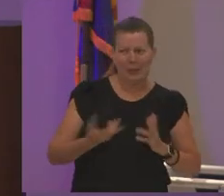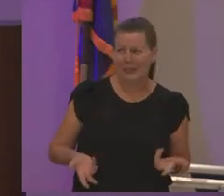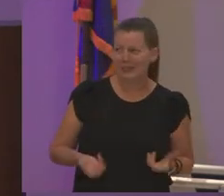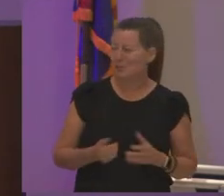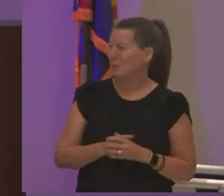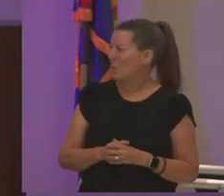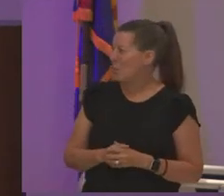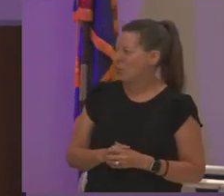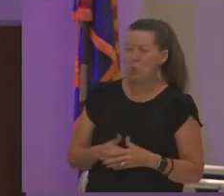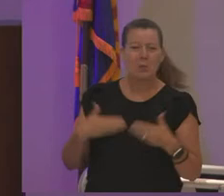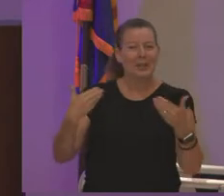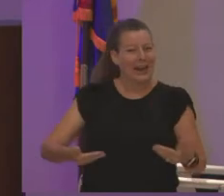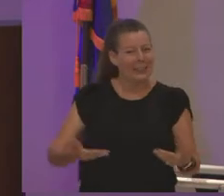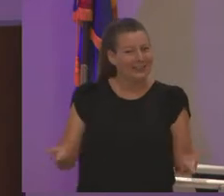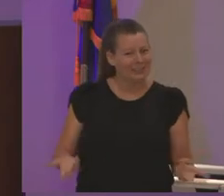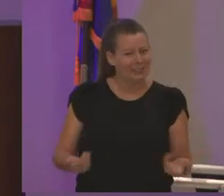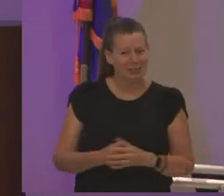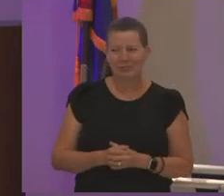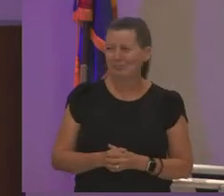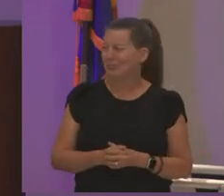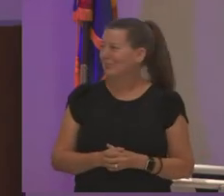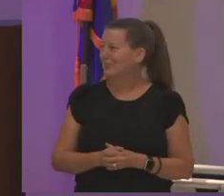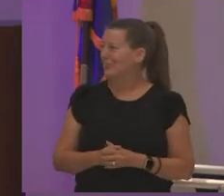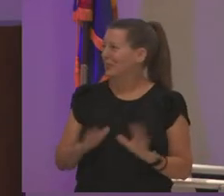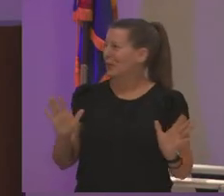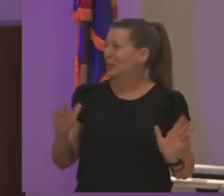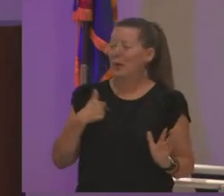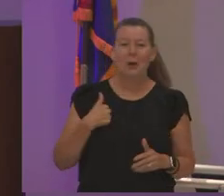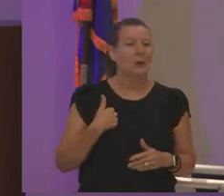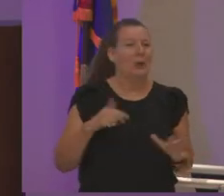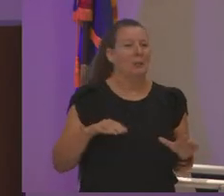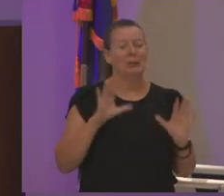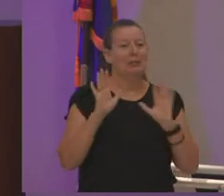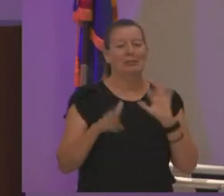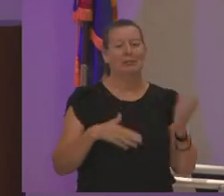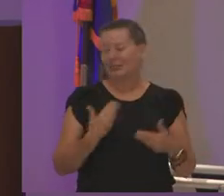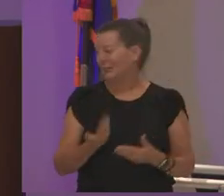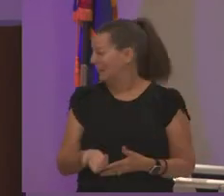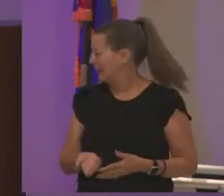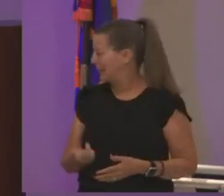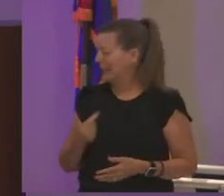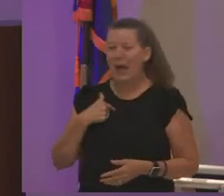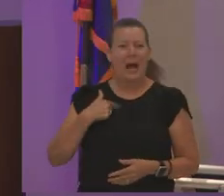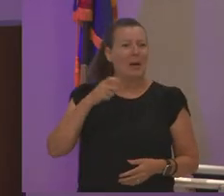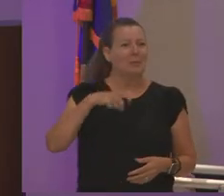let's go the next lot oh i'm doing it i'm saying i'm sorry i'm supposed to be i think we already